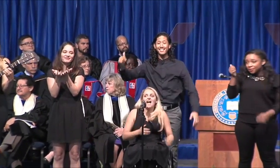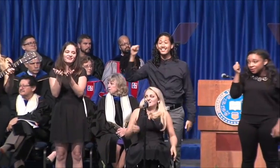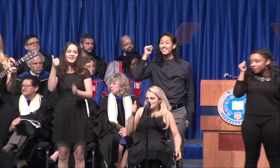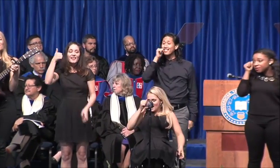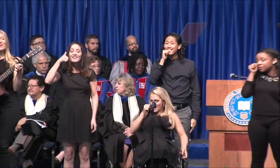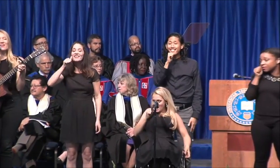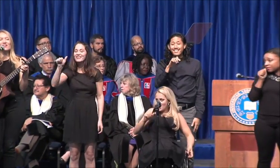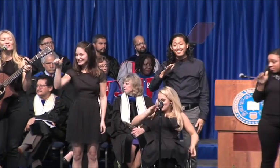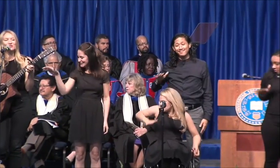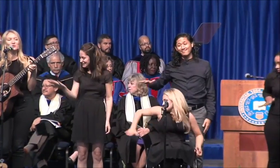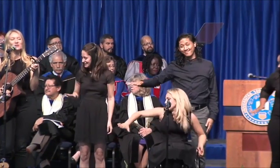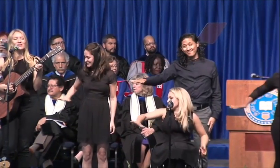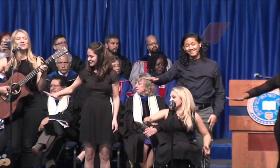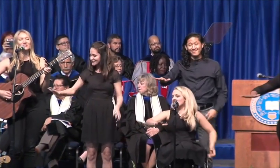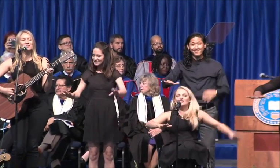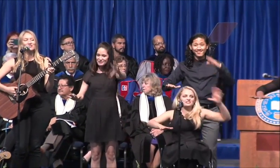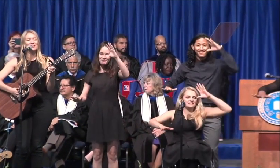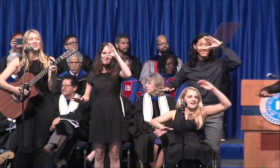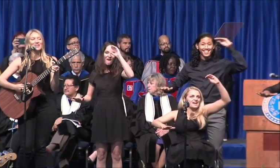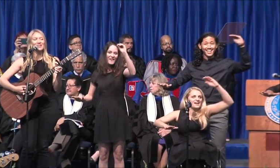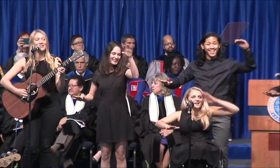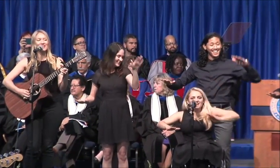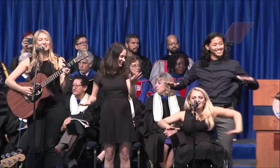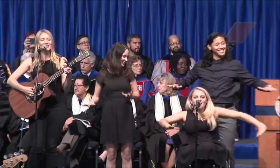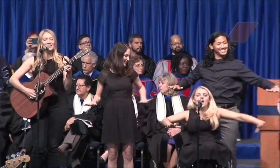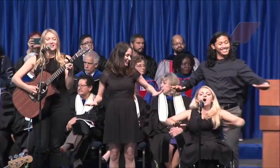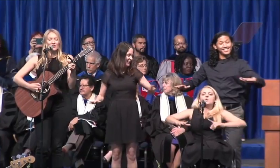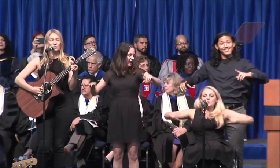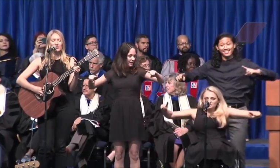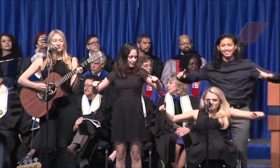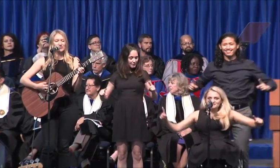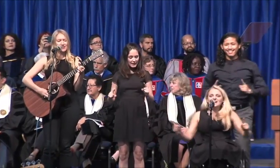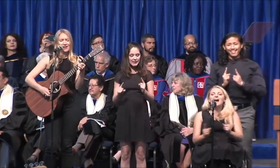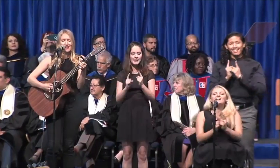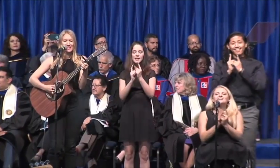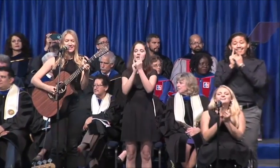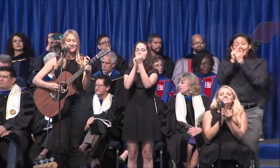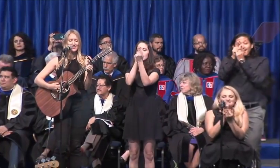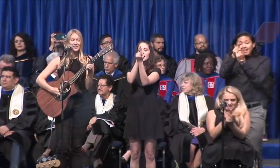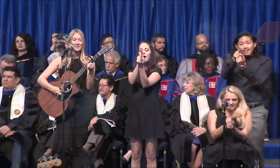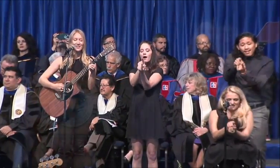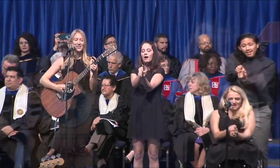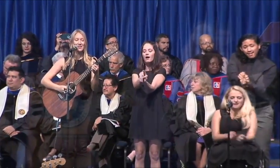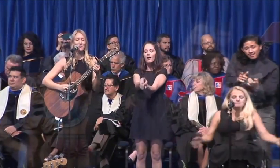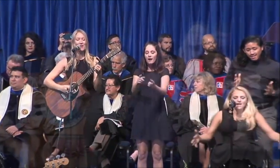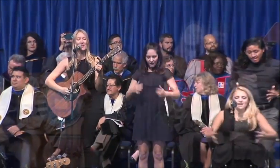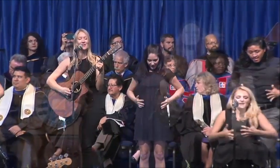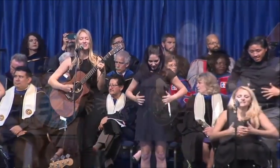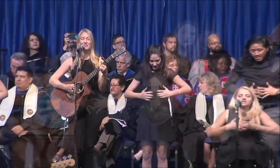And mares will neigh With stallions that they mate